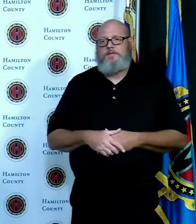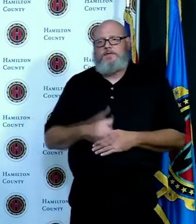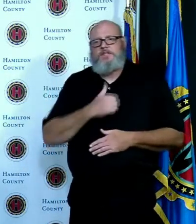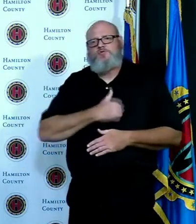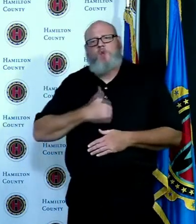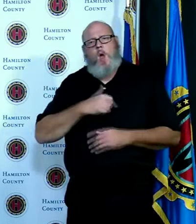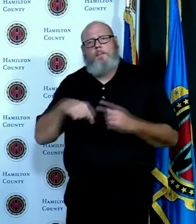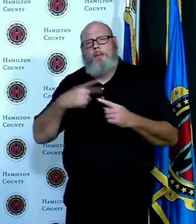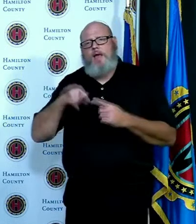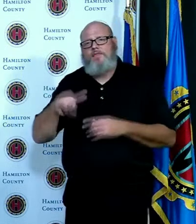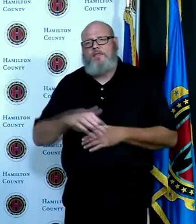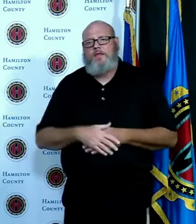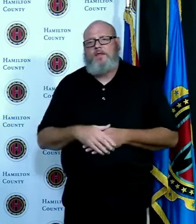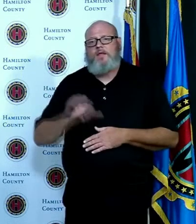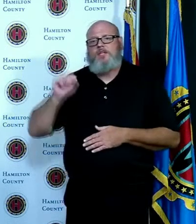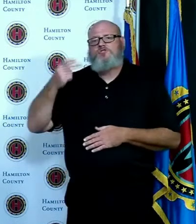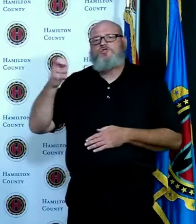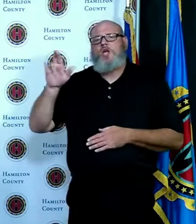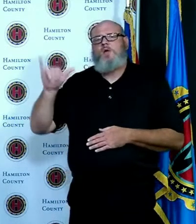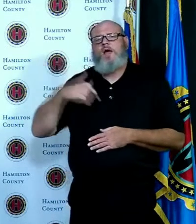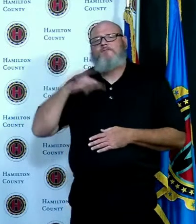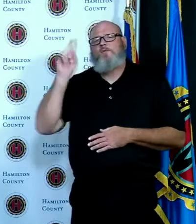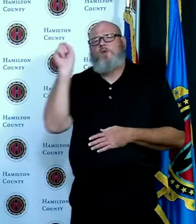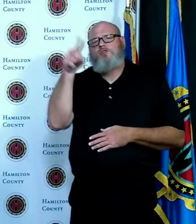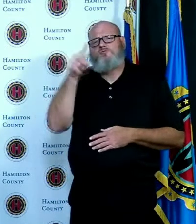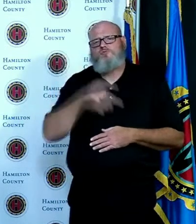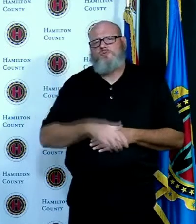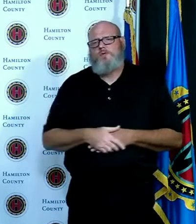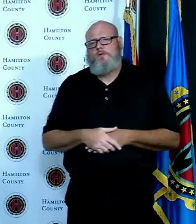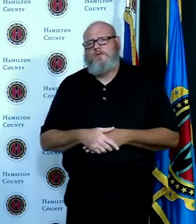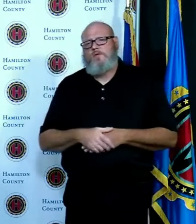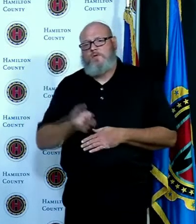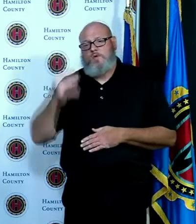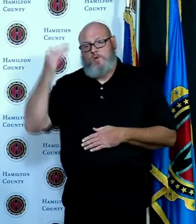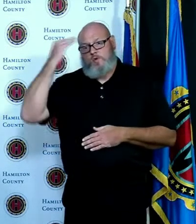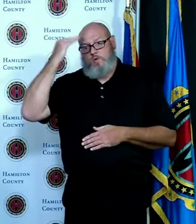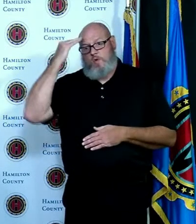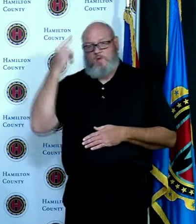you all are aware of the the alleged incident that happened with the Sikh couple as they were walking